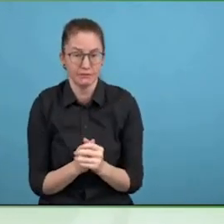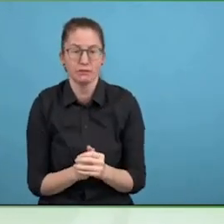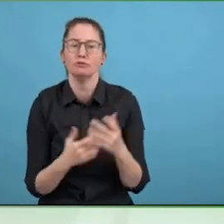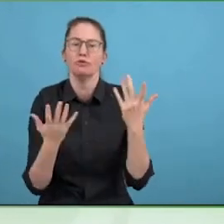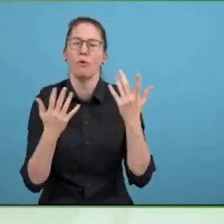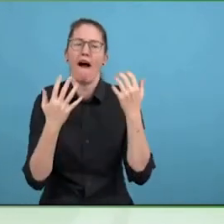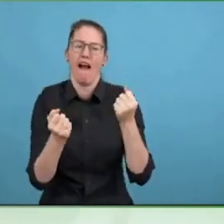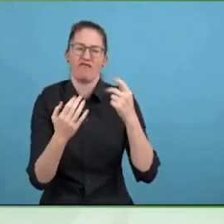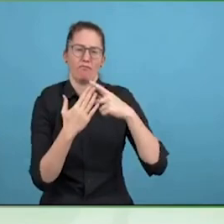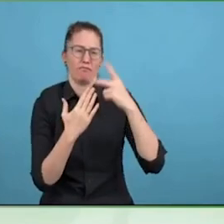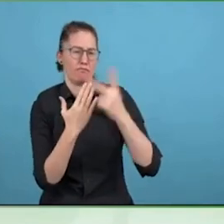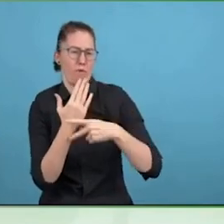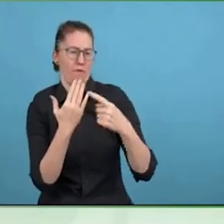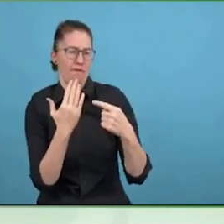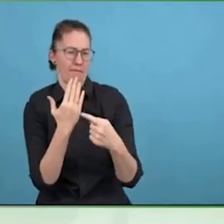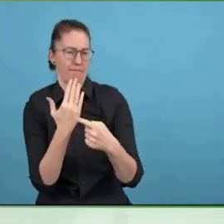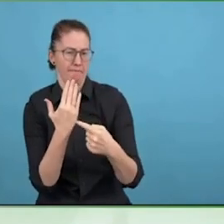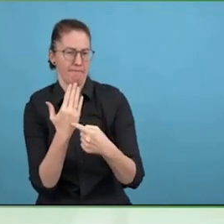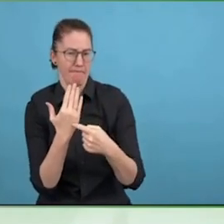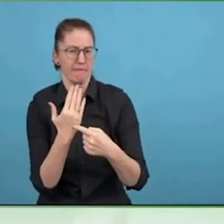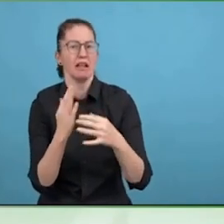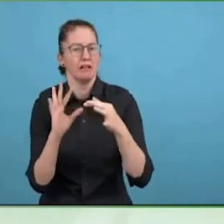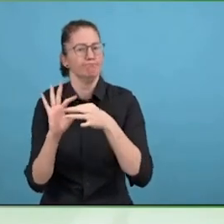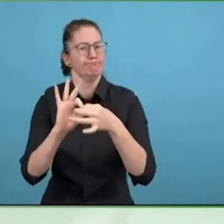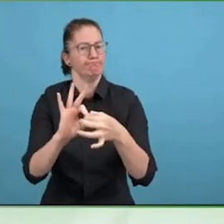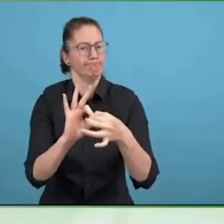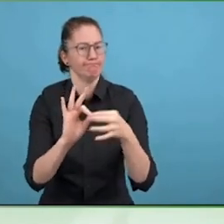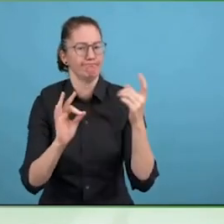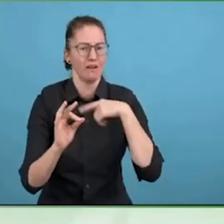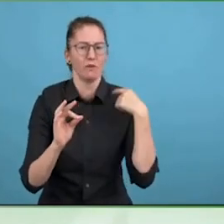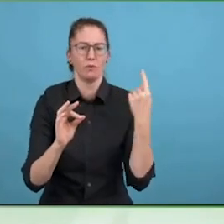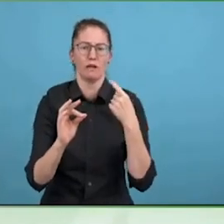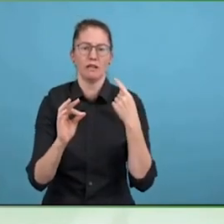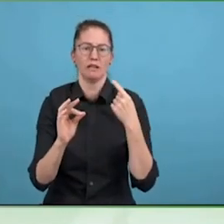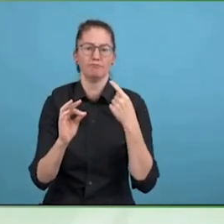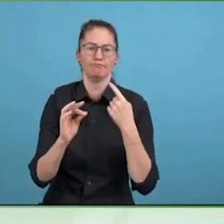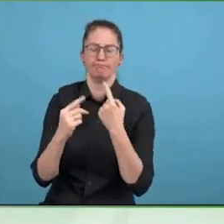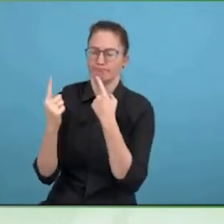excluding them that creates costs for individuals, society,